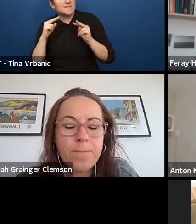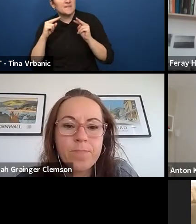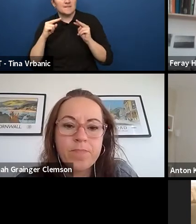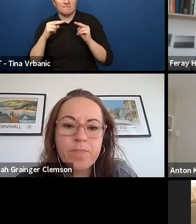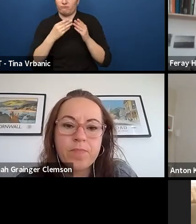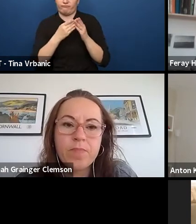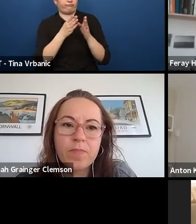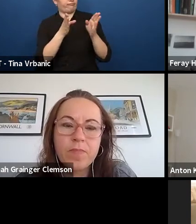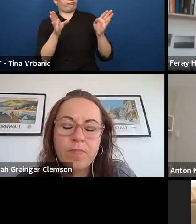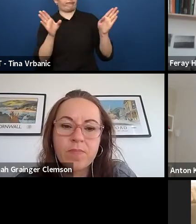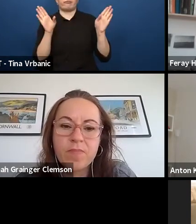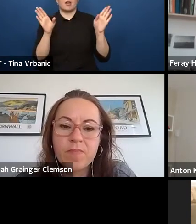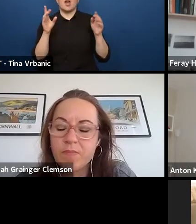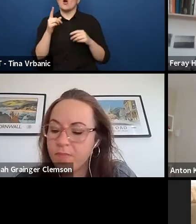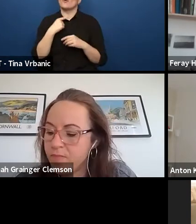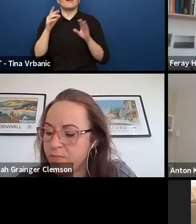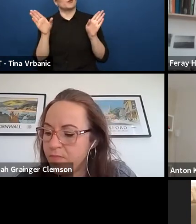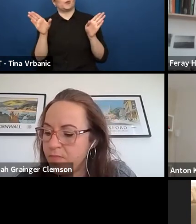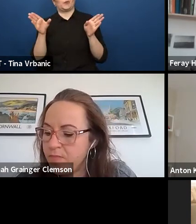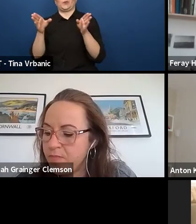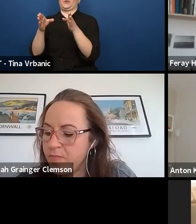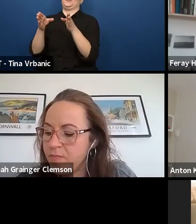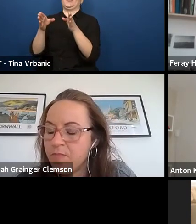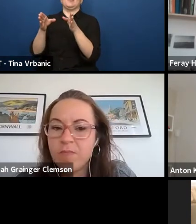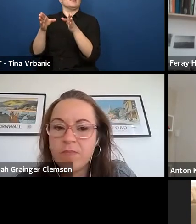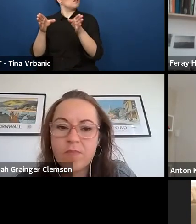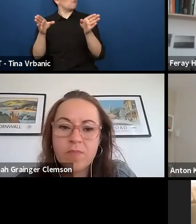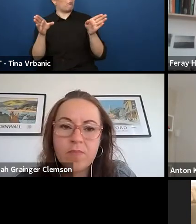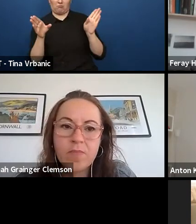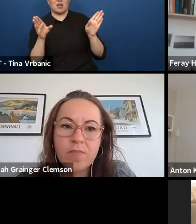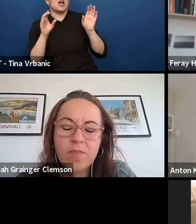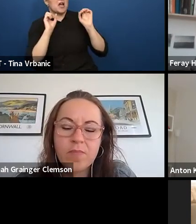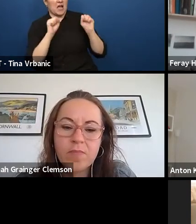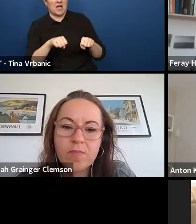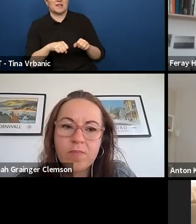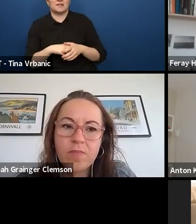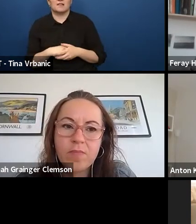Yeah, and that's also nice in the rehearsing process to invite them early on